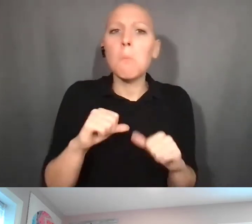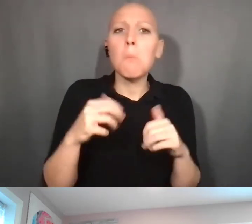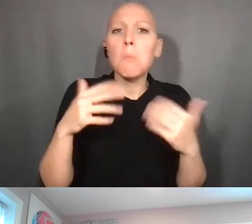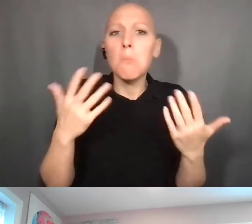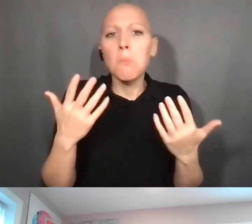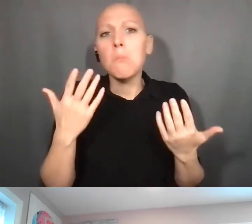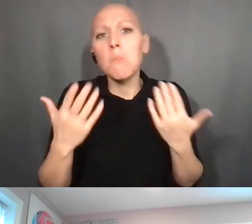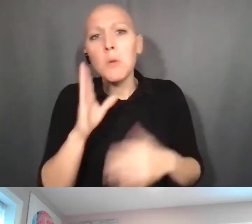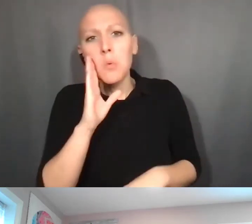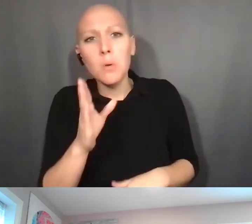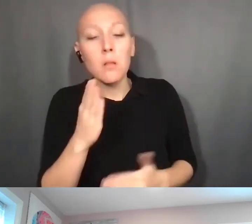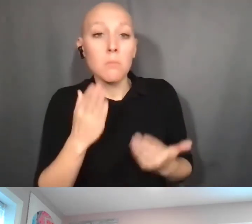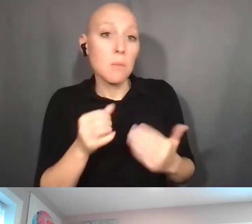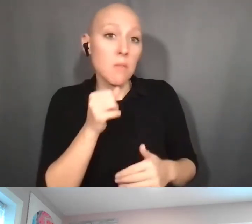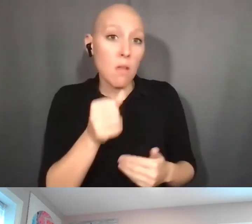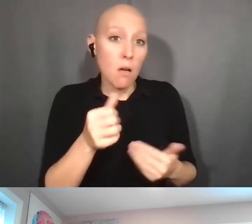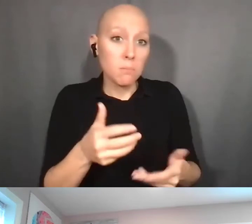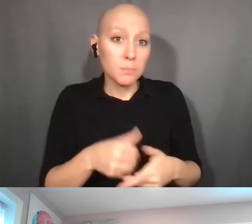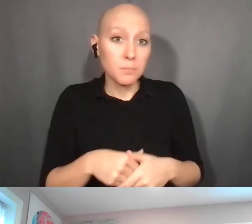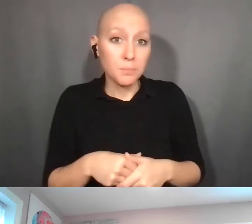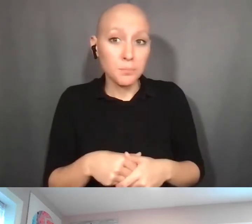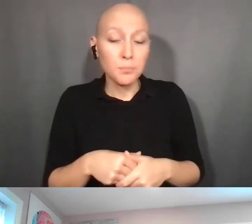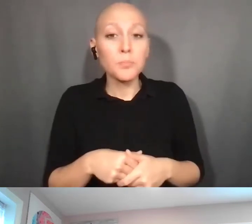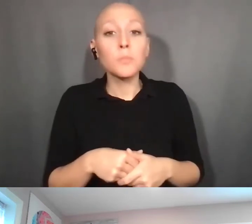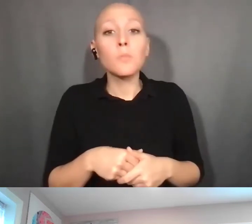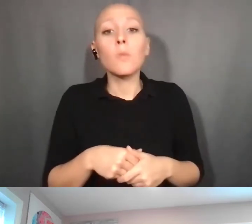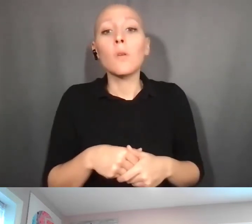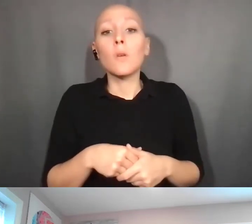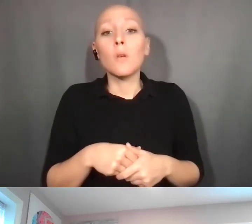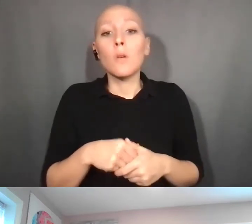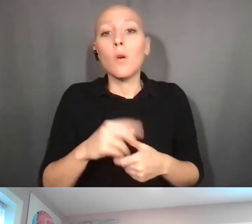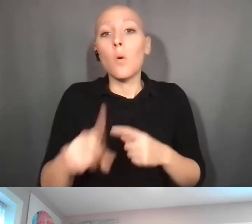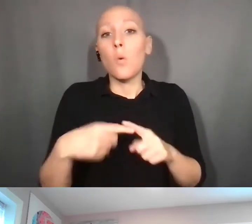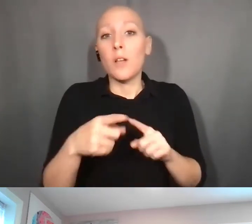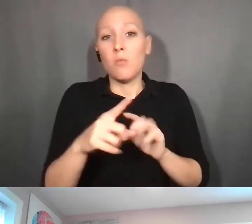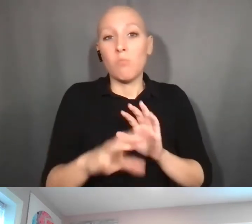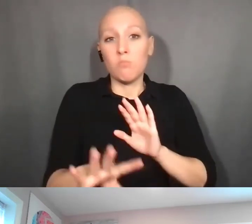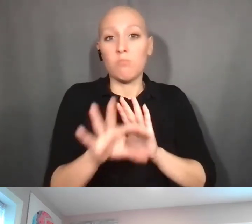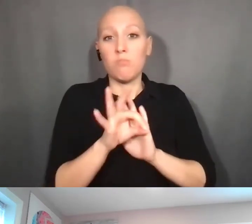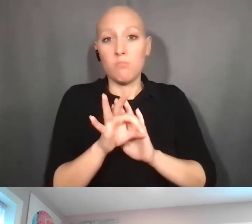as soon as you elect title in the iEdison system, meaning that you want to keep it